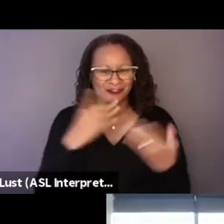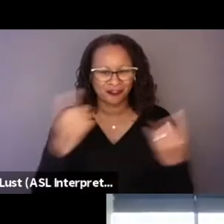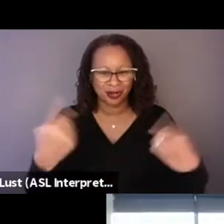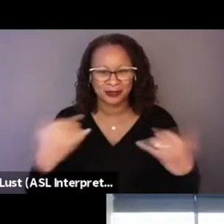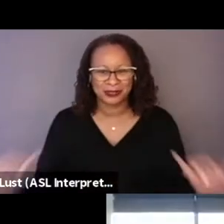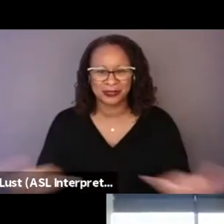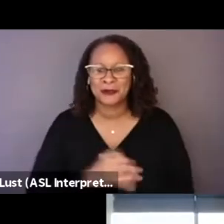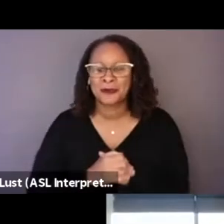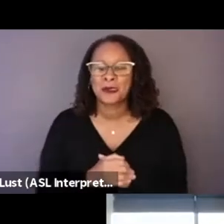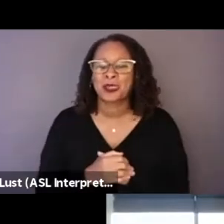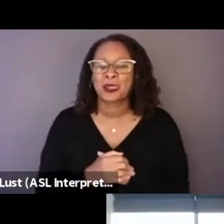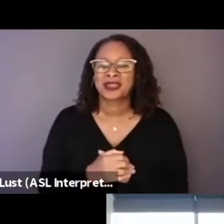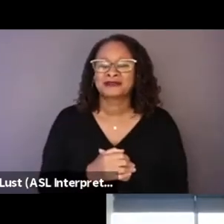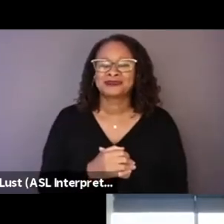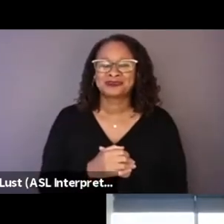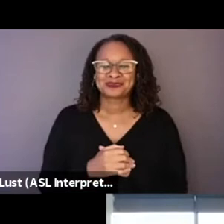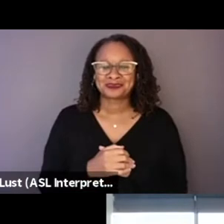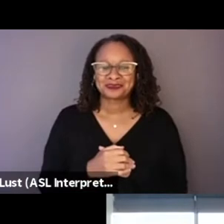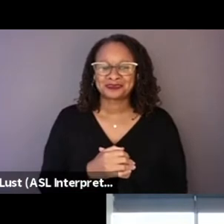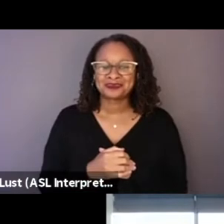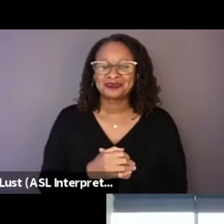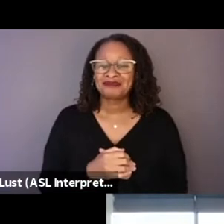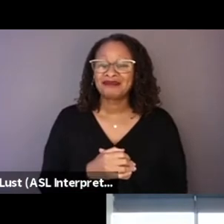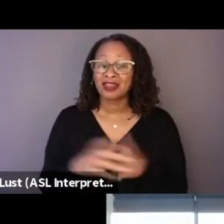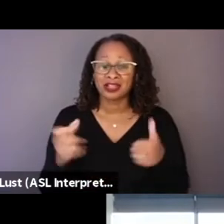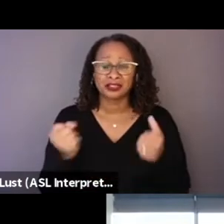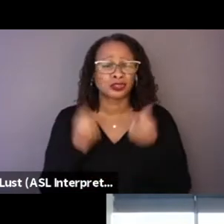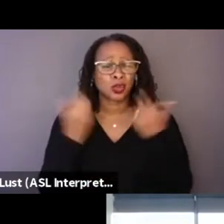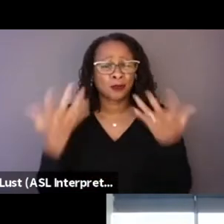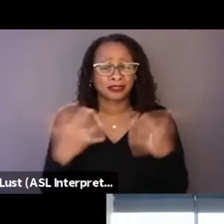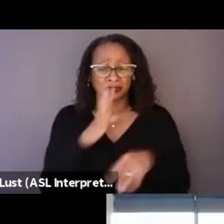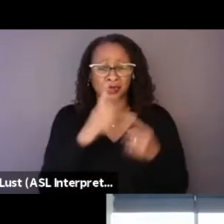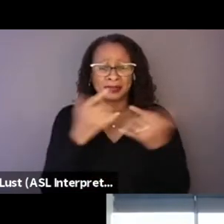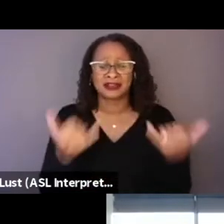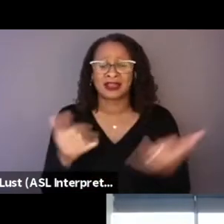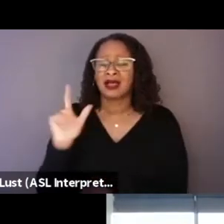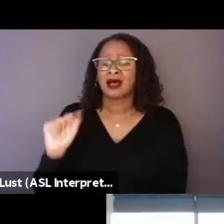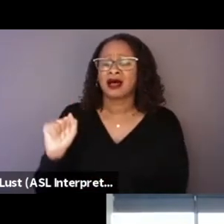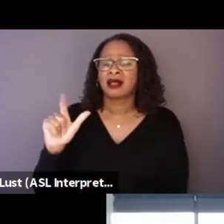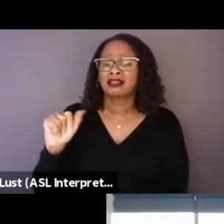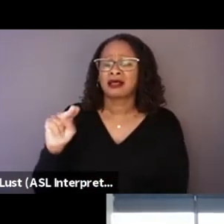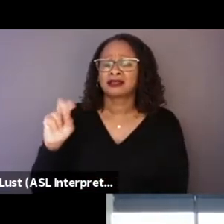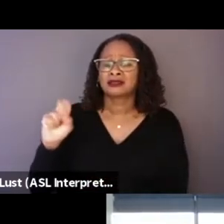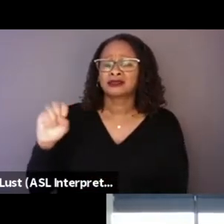So, there's so much to talk about here, but Alonso, I think probably the most logical place